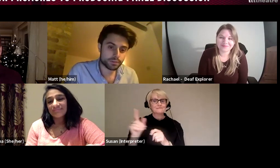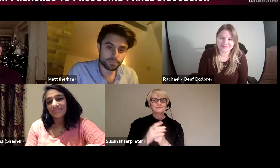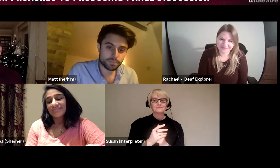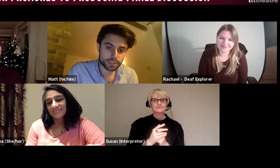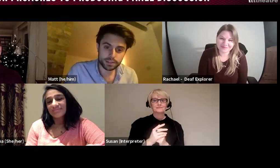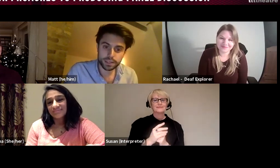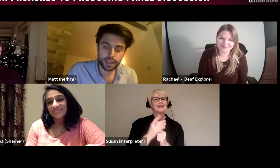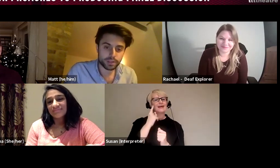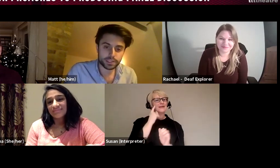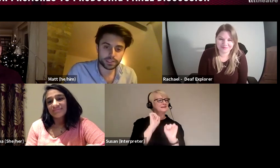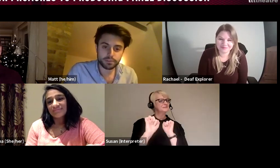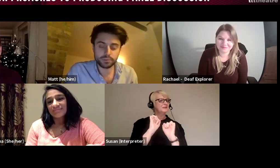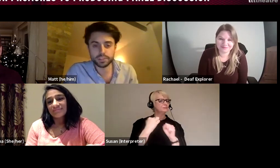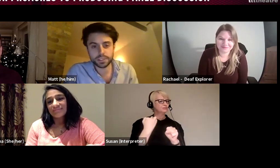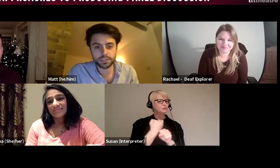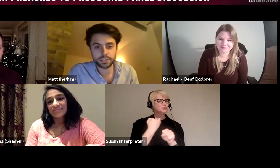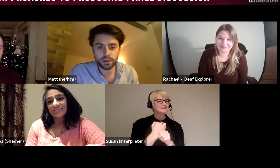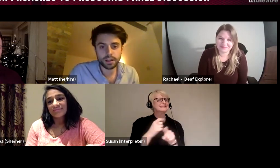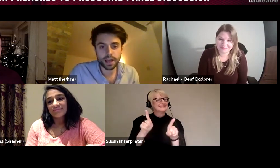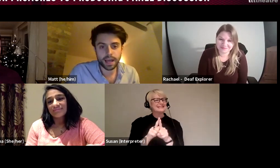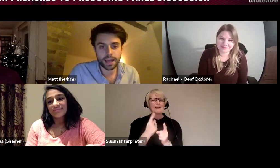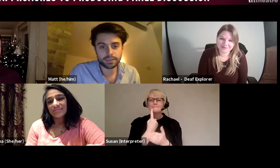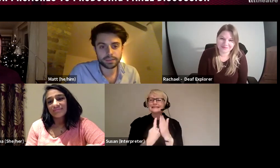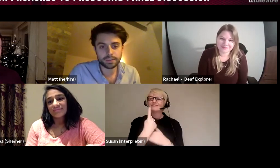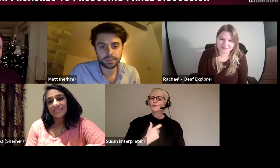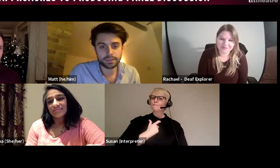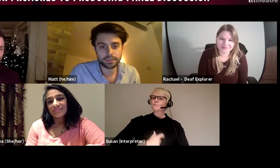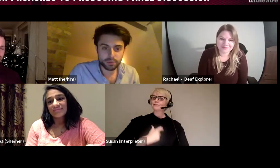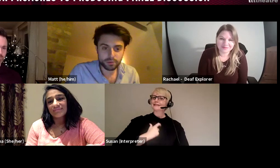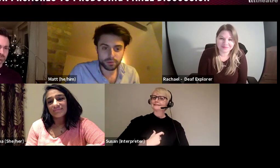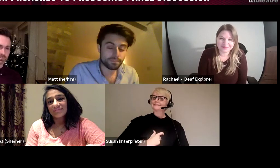own personality, everyone has their own producing style, and someone might tell you that the most